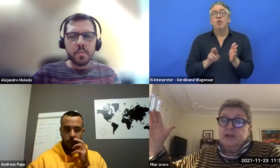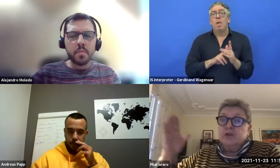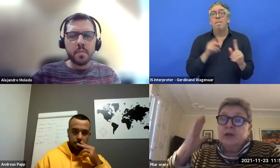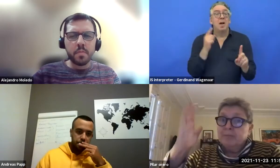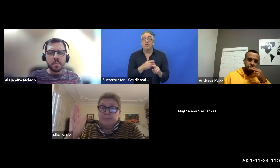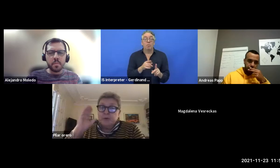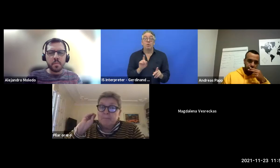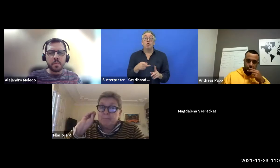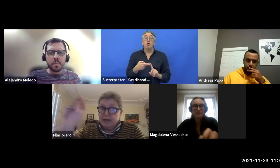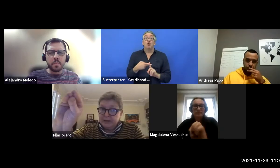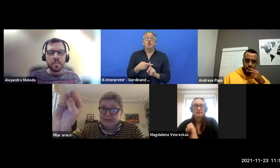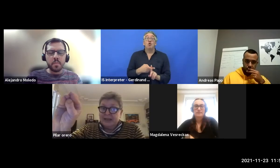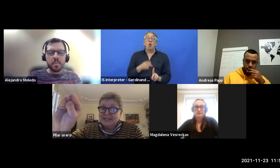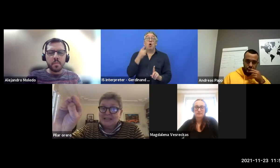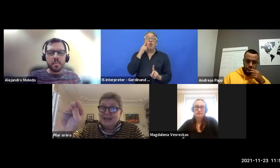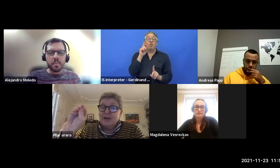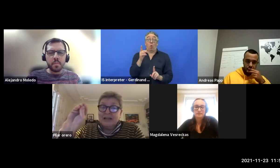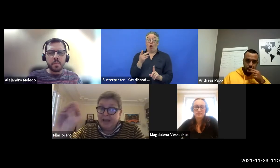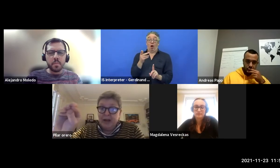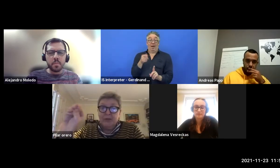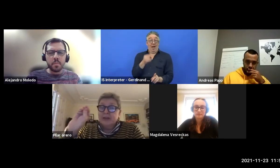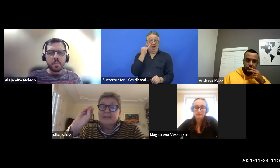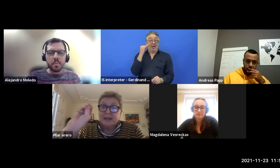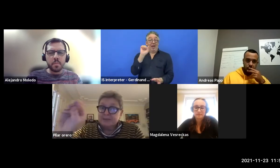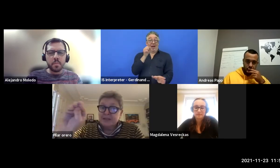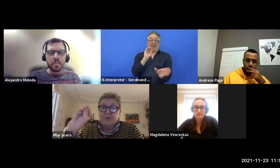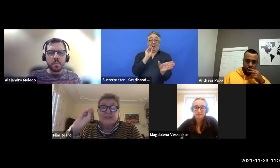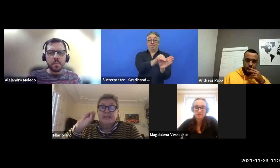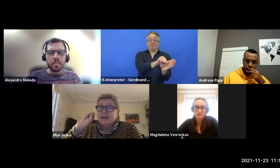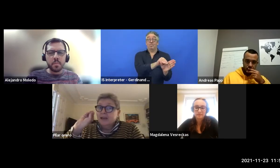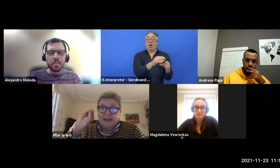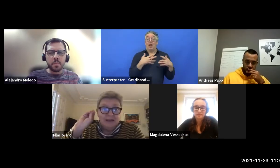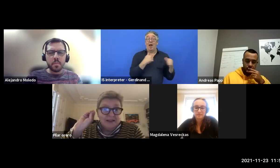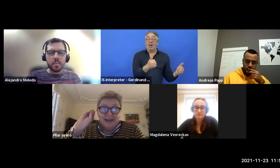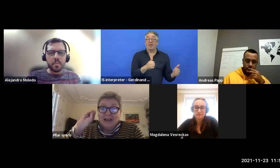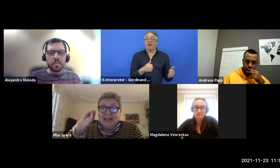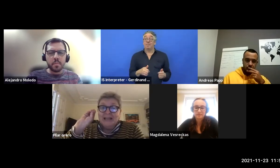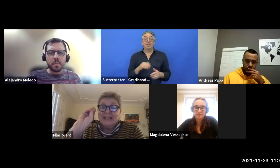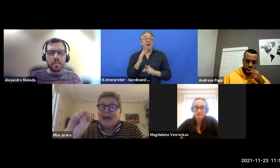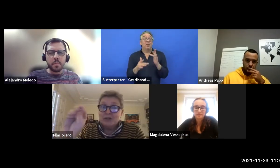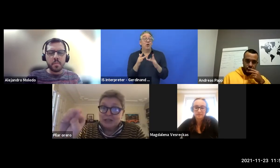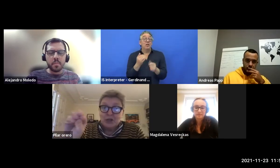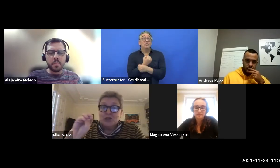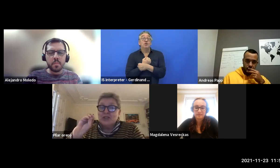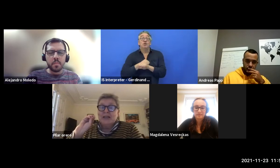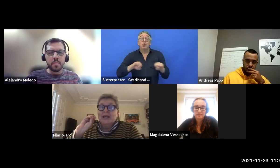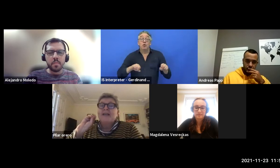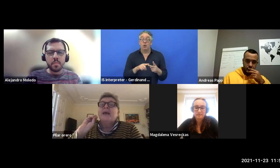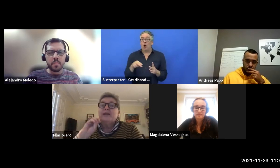You can plug the idea in Health, Cyber security, in nanotechnology, in anything.